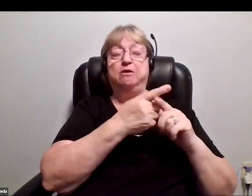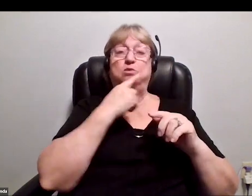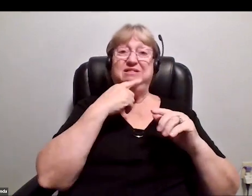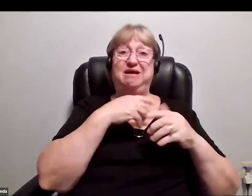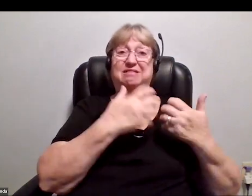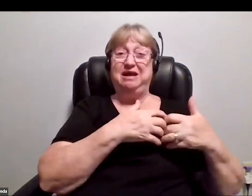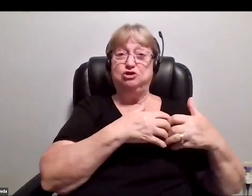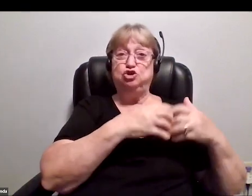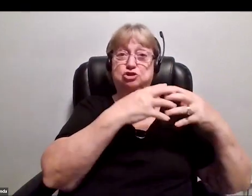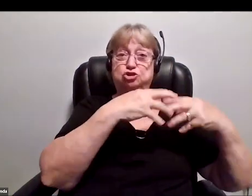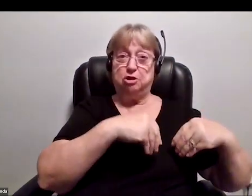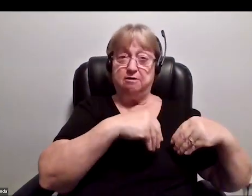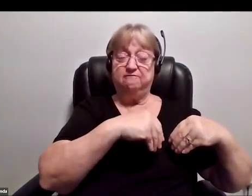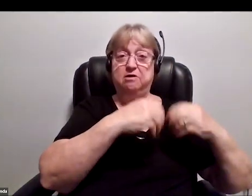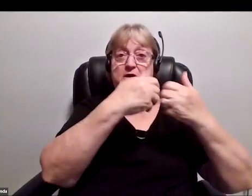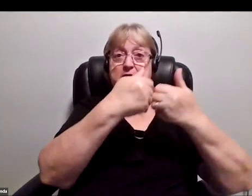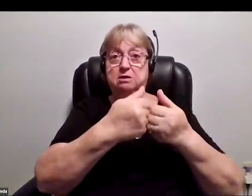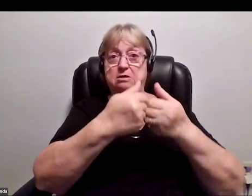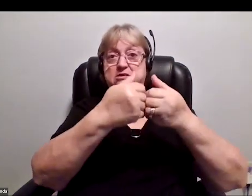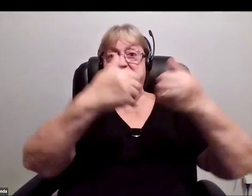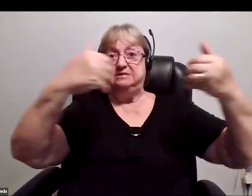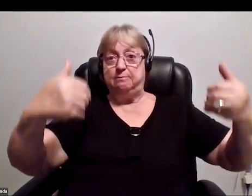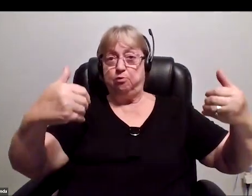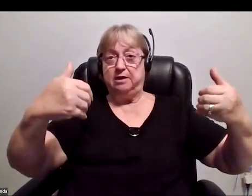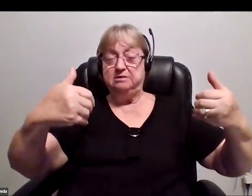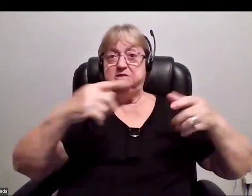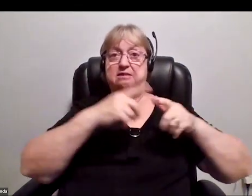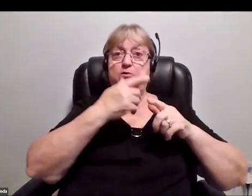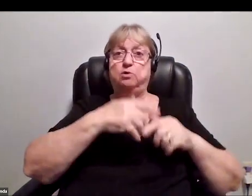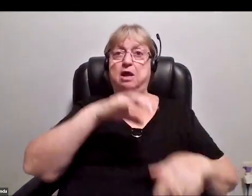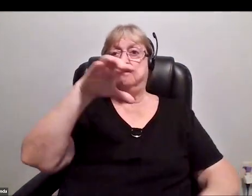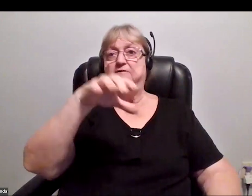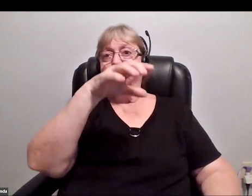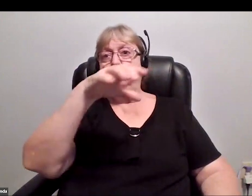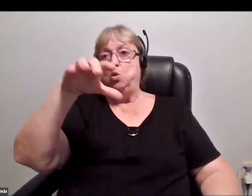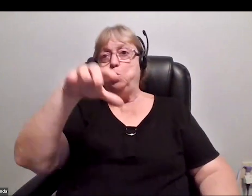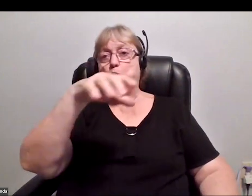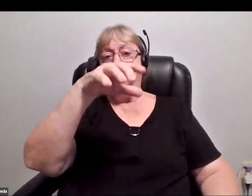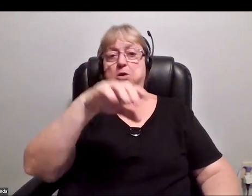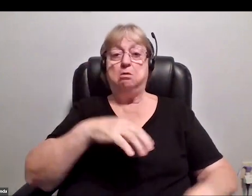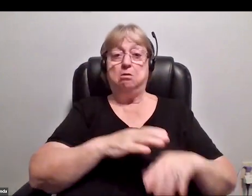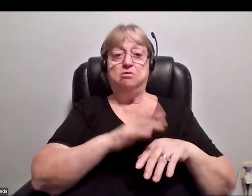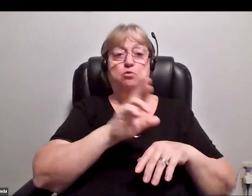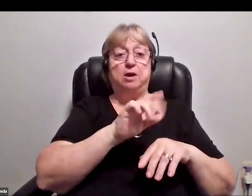the capsule separates, and then we float around. On the right-hand side of this picture, you can see our trajectory.